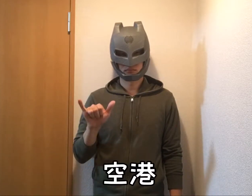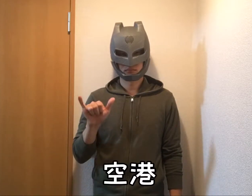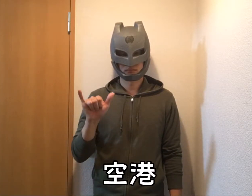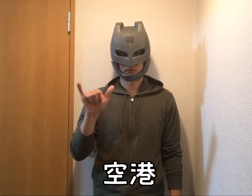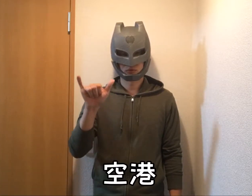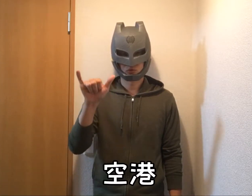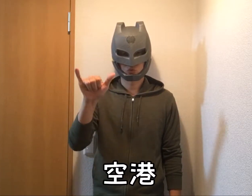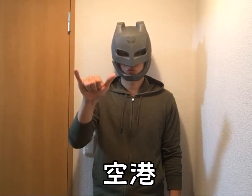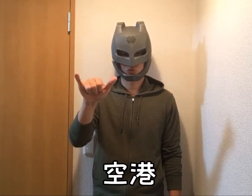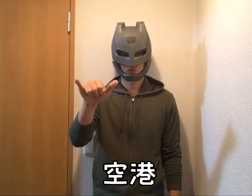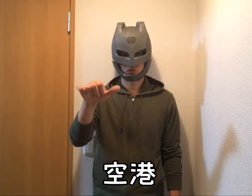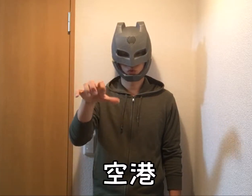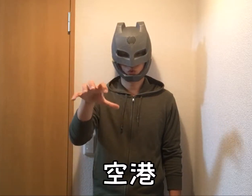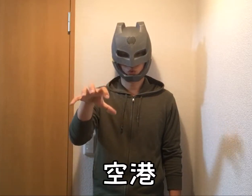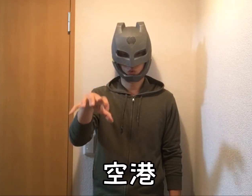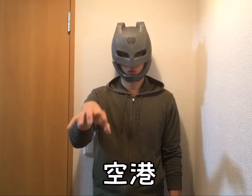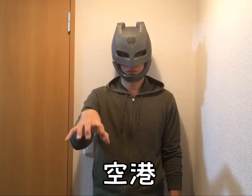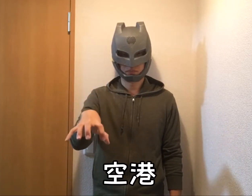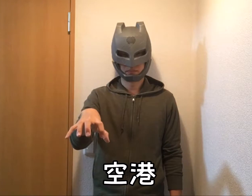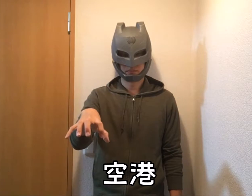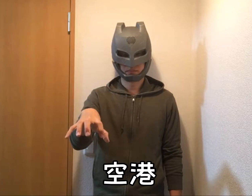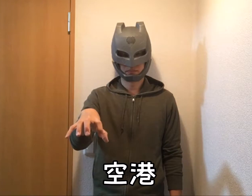Airport